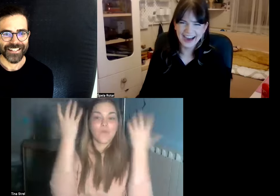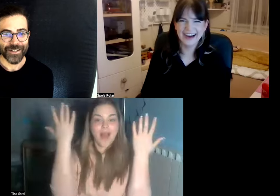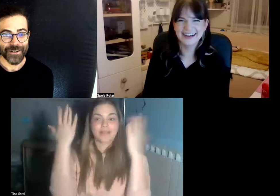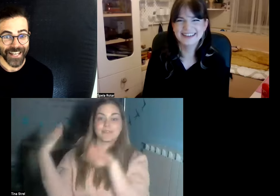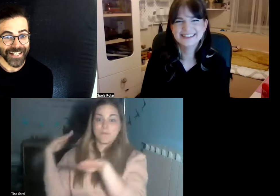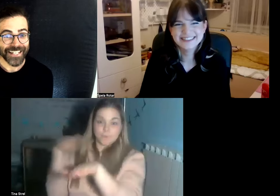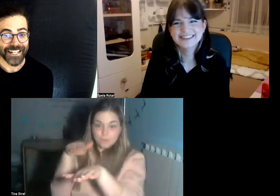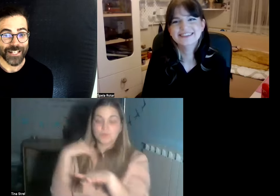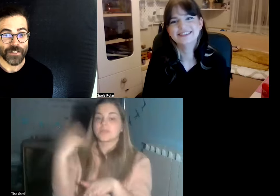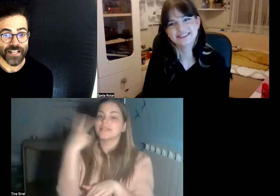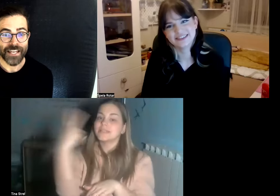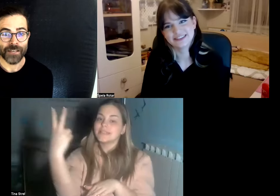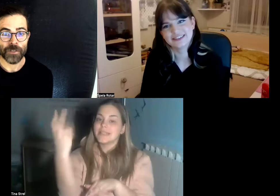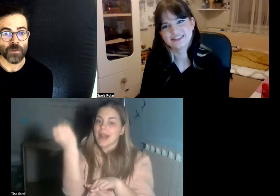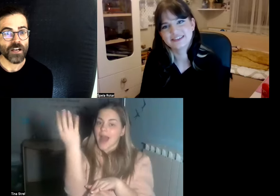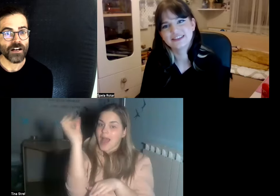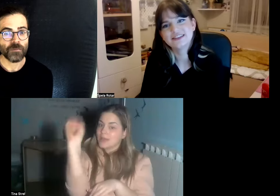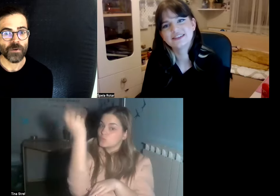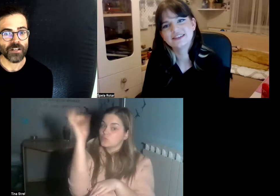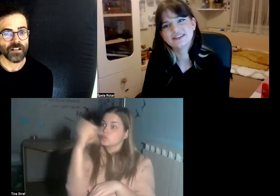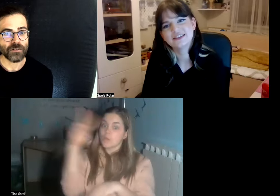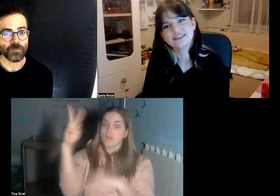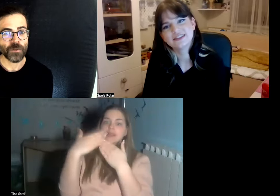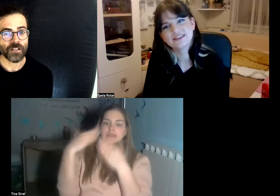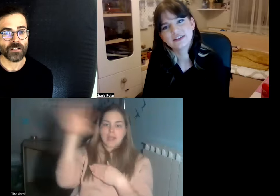sorry again and as I was saying I mean we are more than not more than